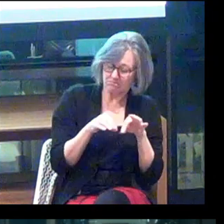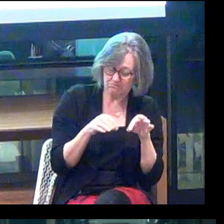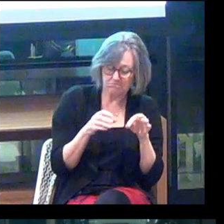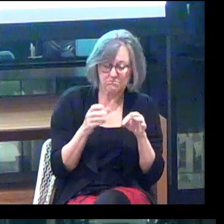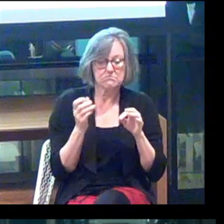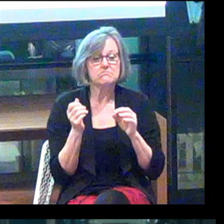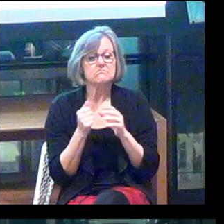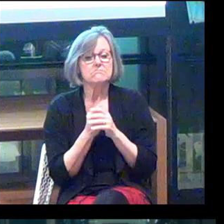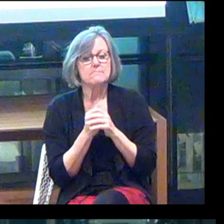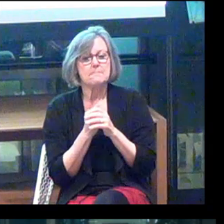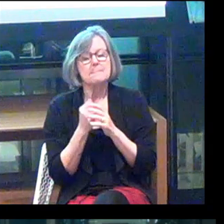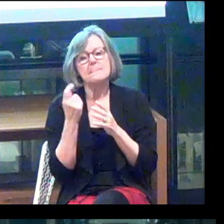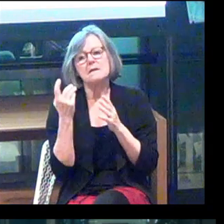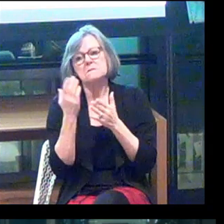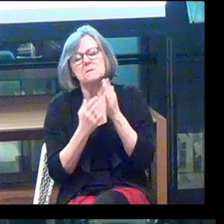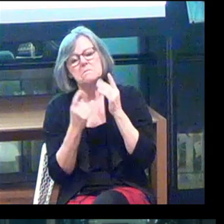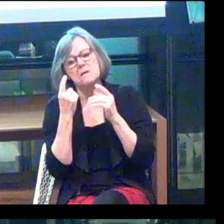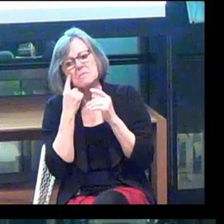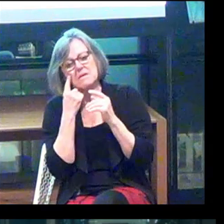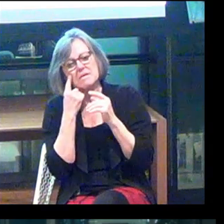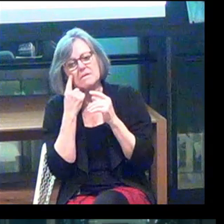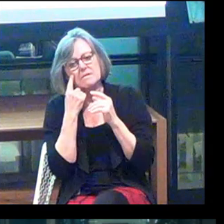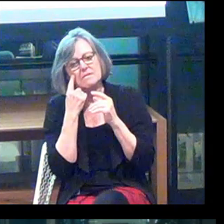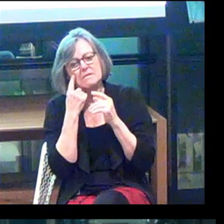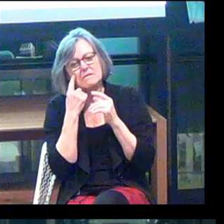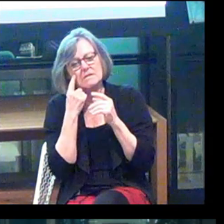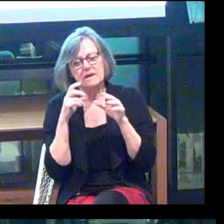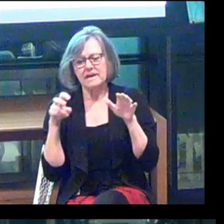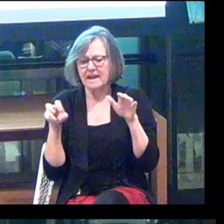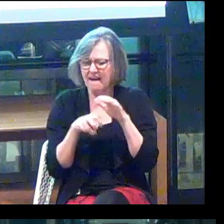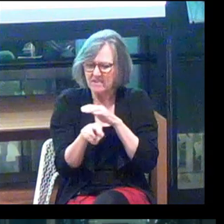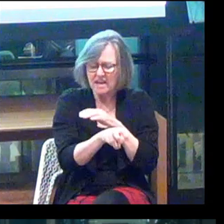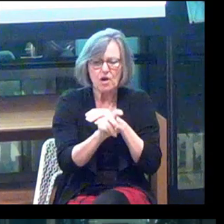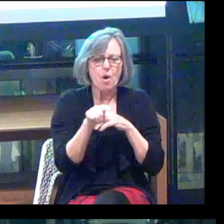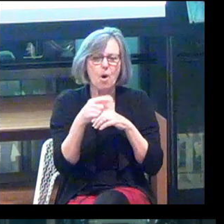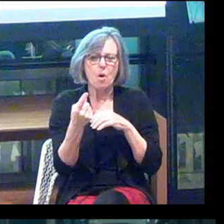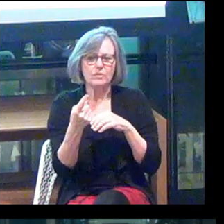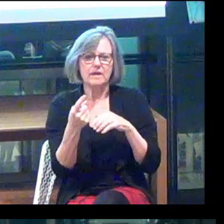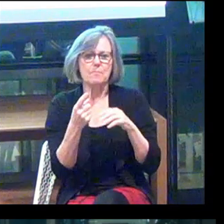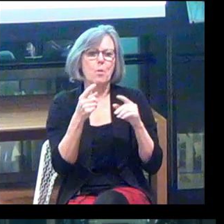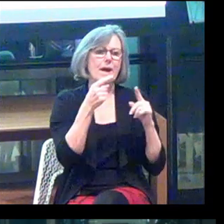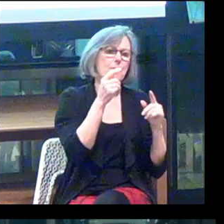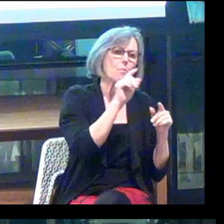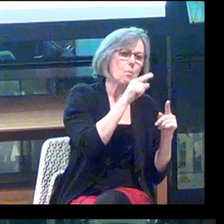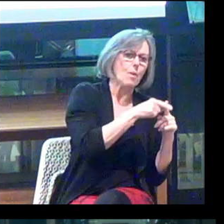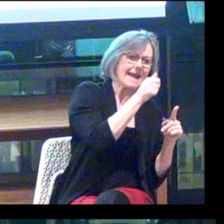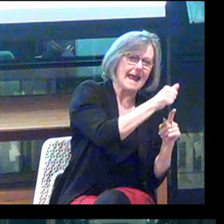Now, some might think that navigation is only getting from point A to point B.